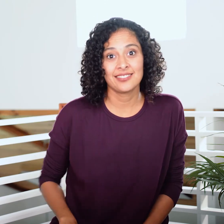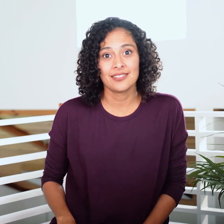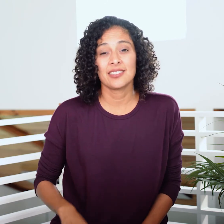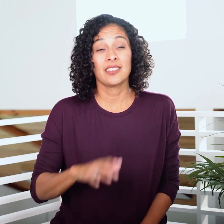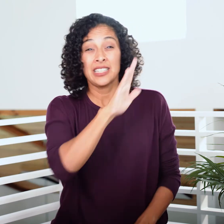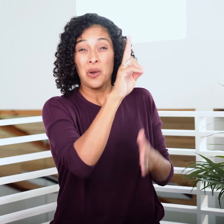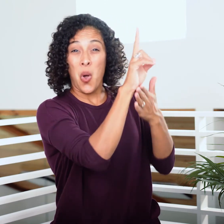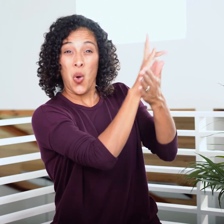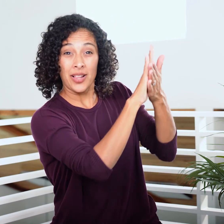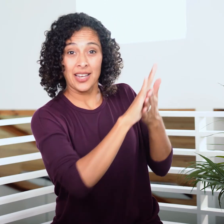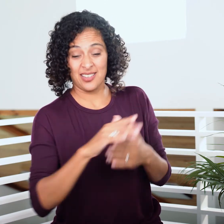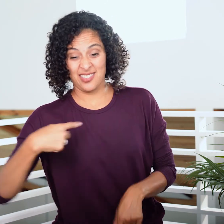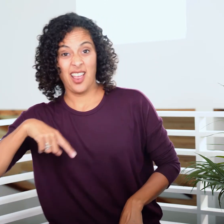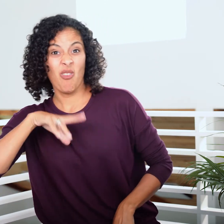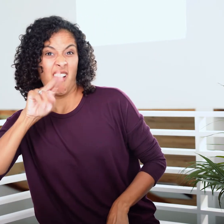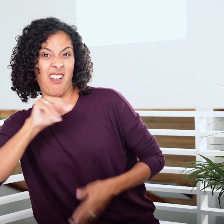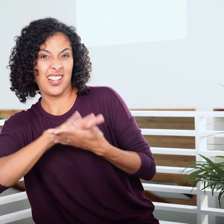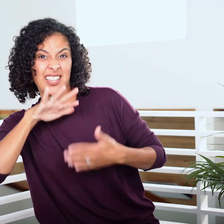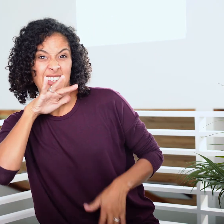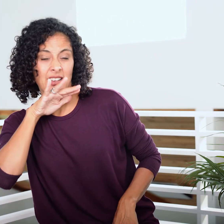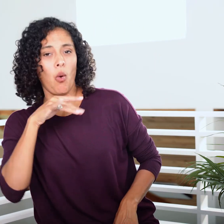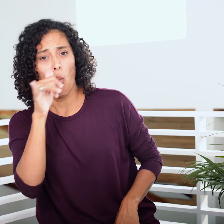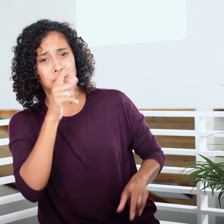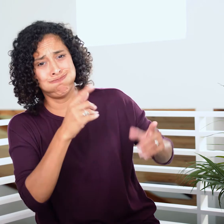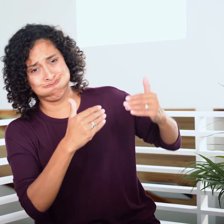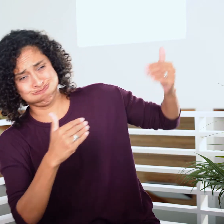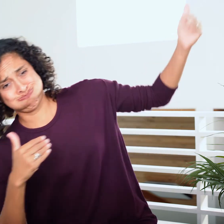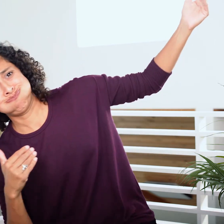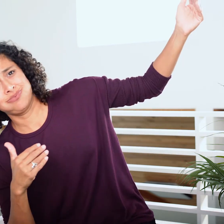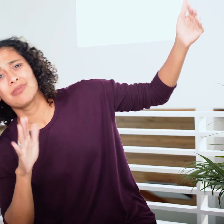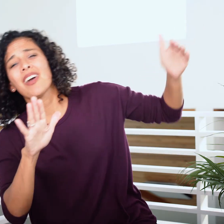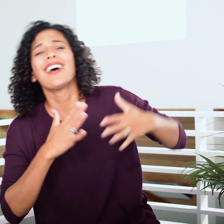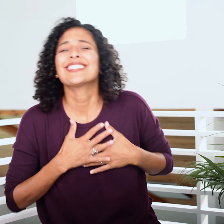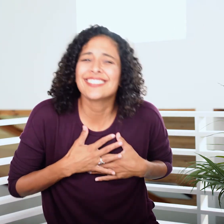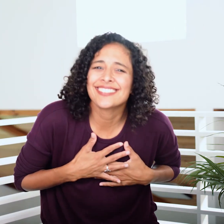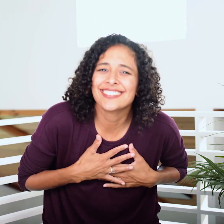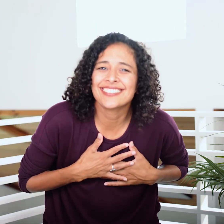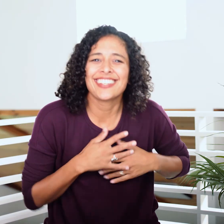There’s a great distance between His holiness and our uncleanness, but take heart